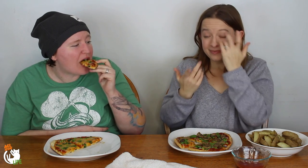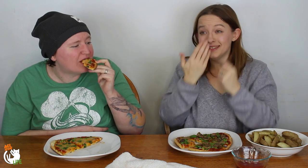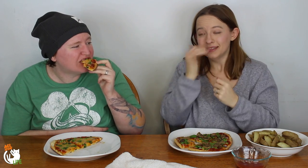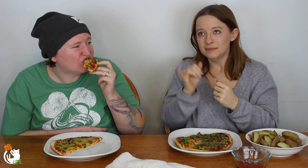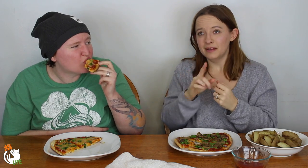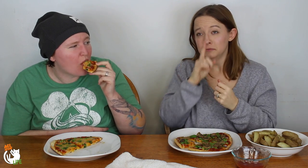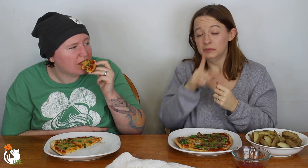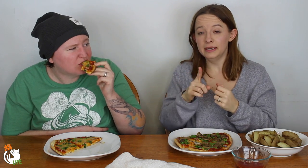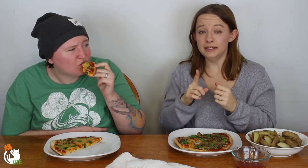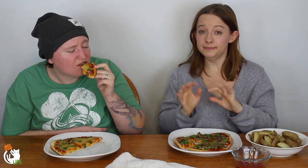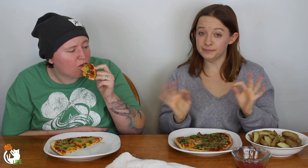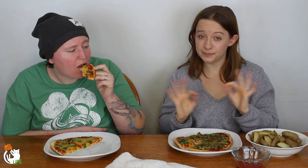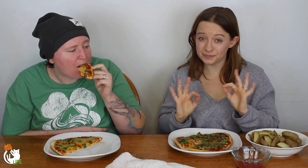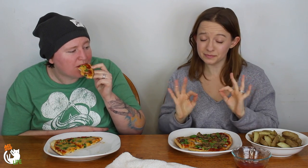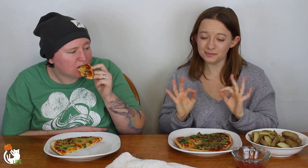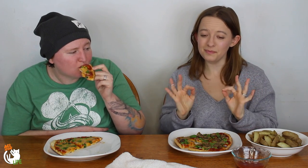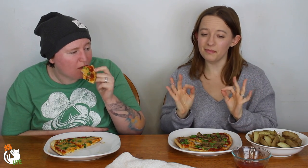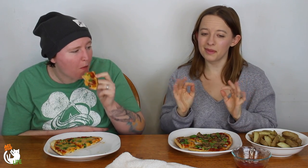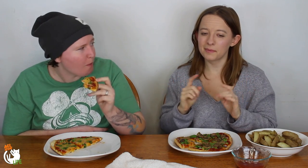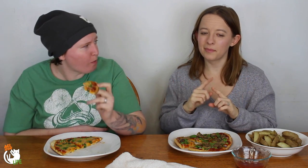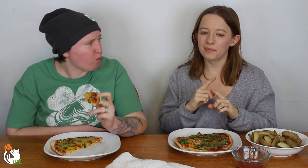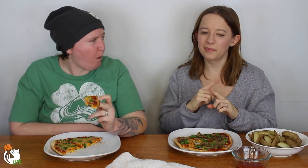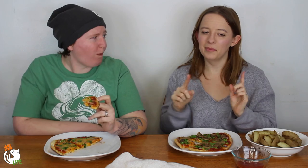So, it seems that it's not a big deal but...